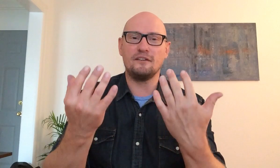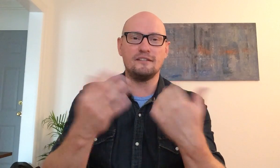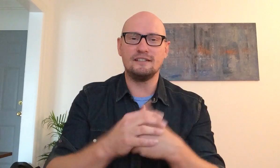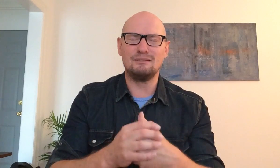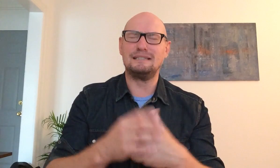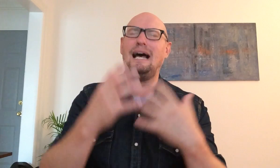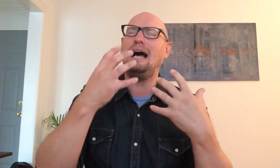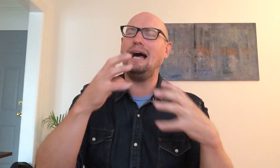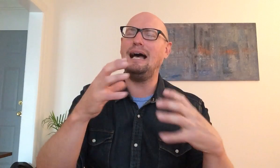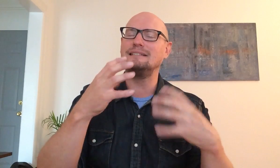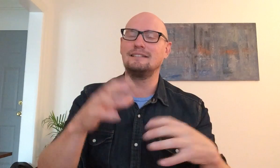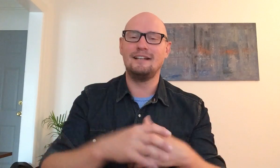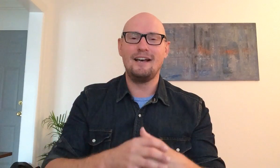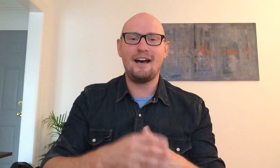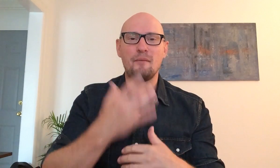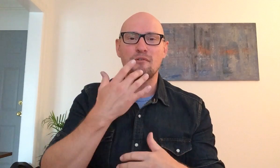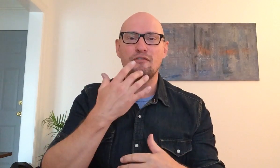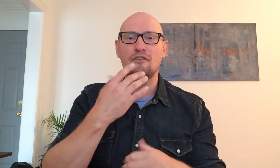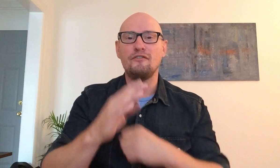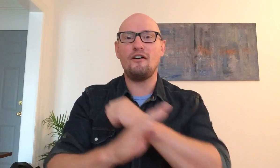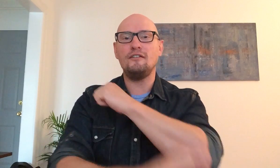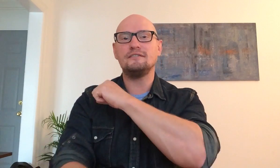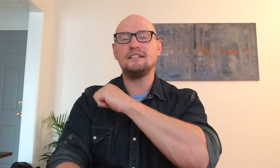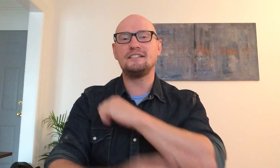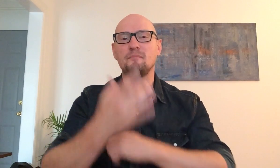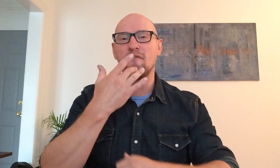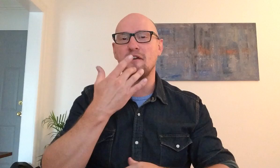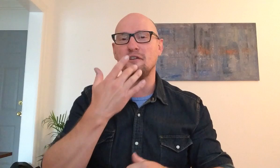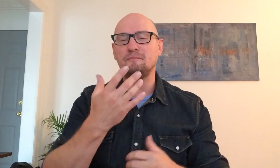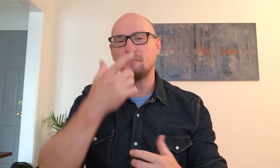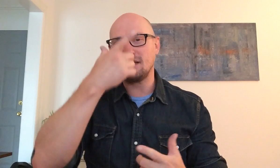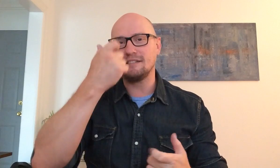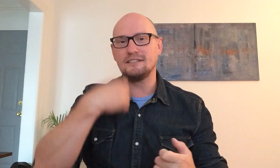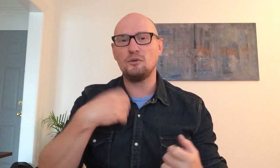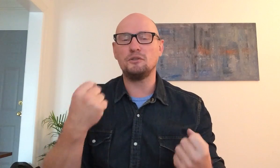on and it was hot i prefer fall it's my favorite because it's colder